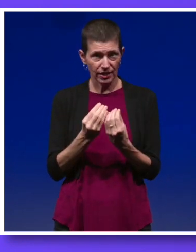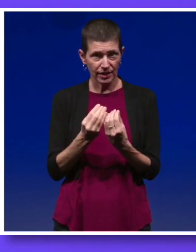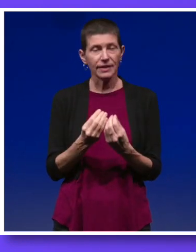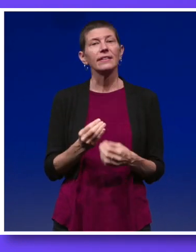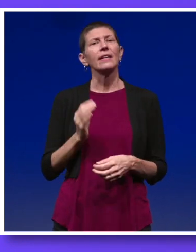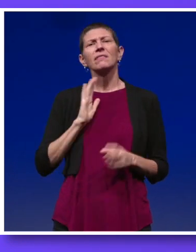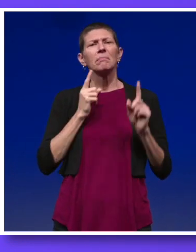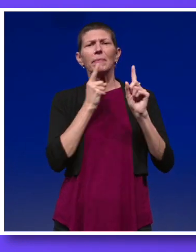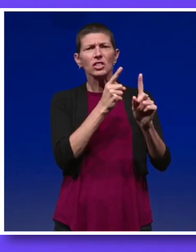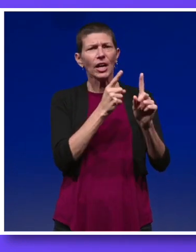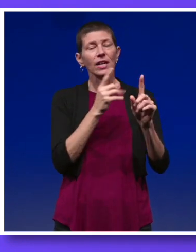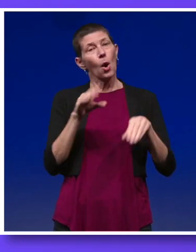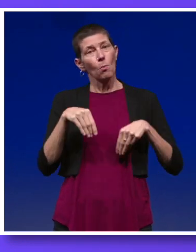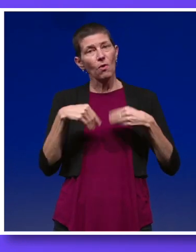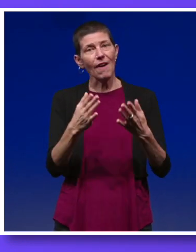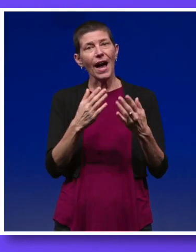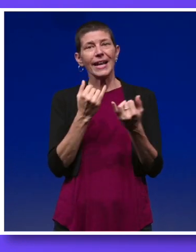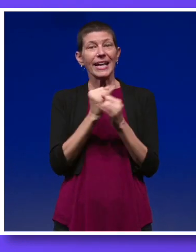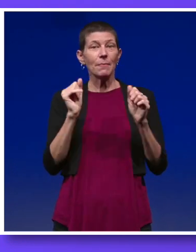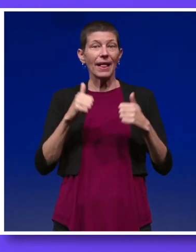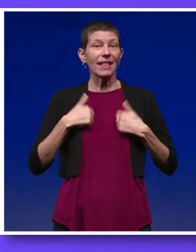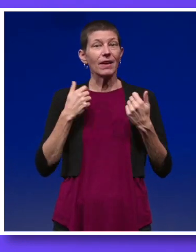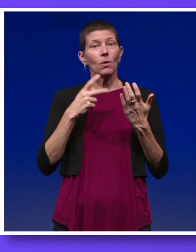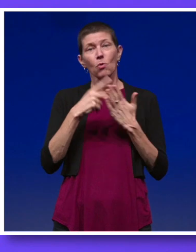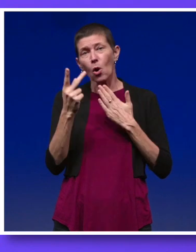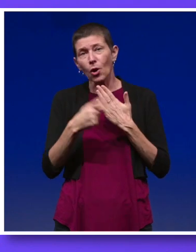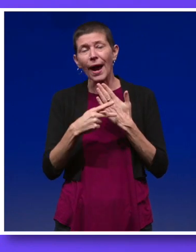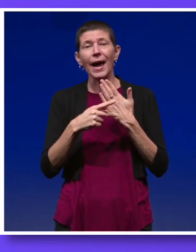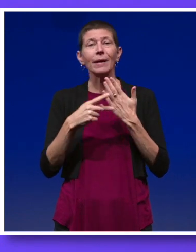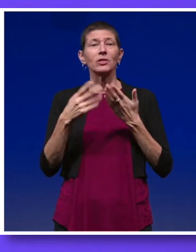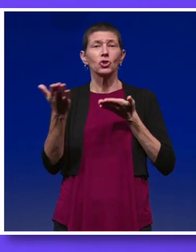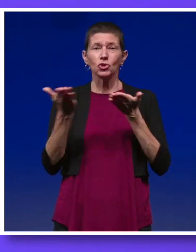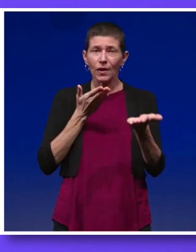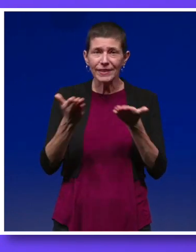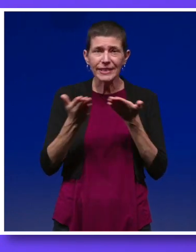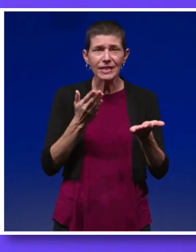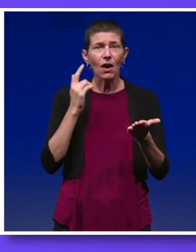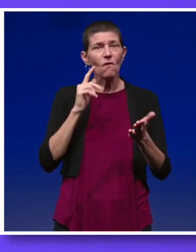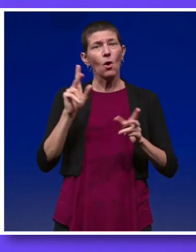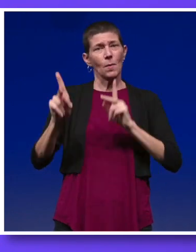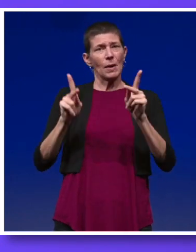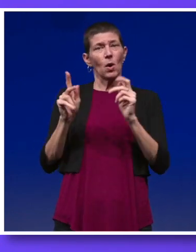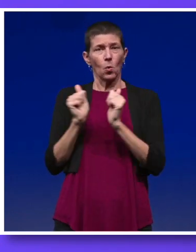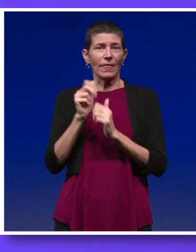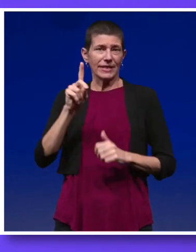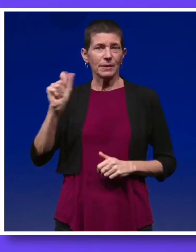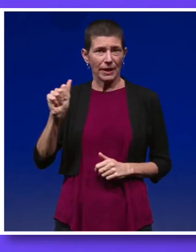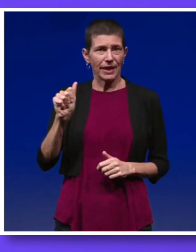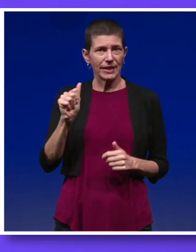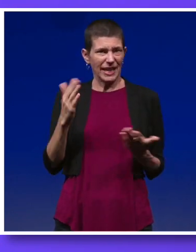whose mission is to provide independent living programs and services for persons with disabilities in Hawaii.